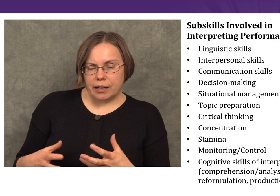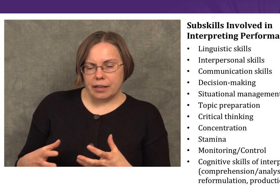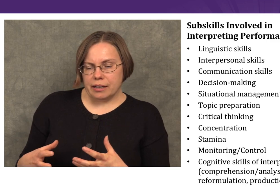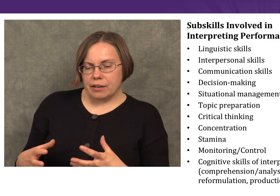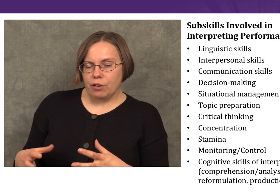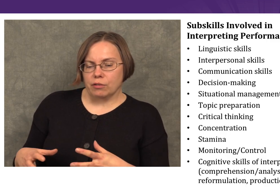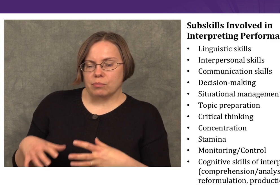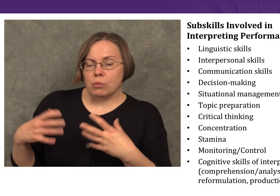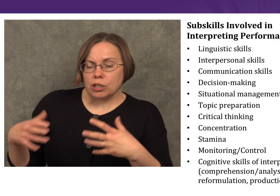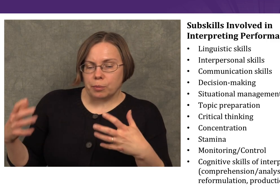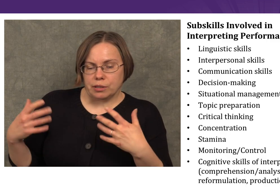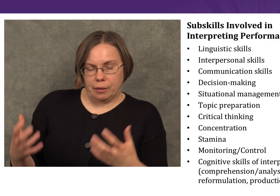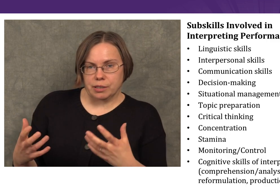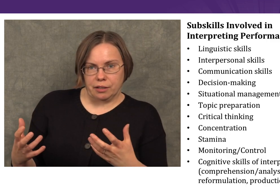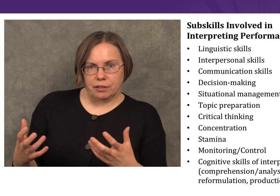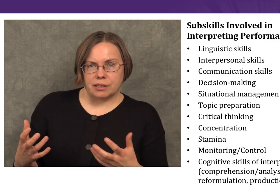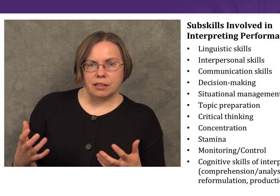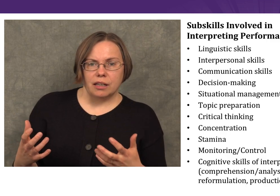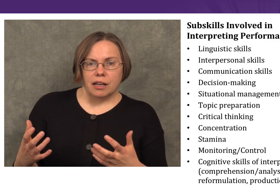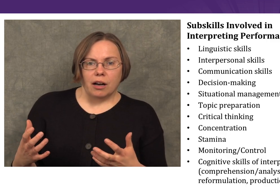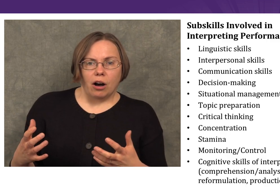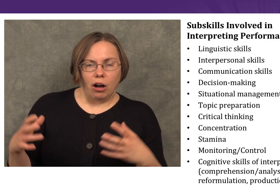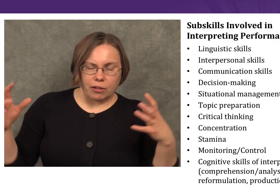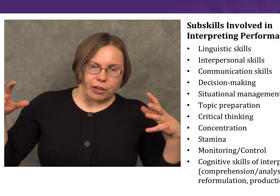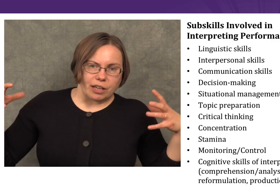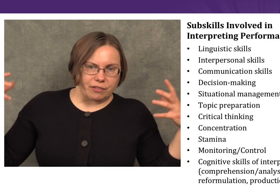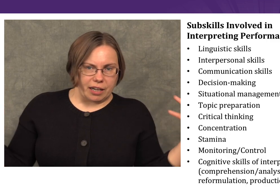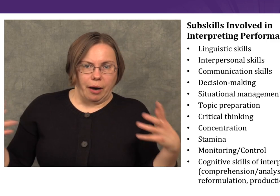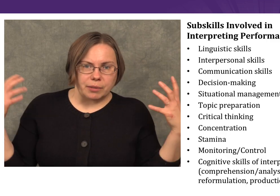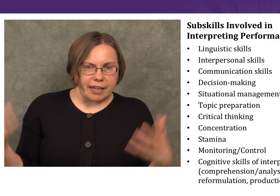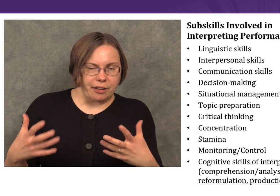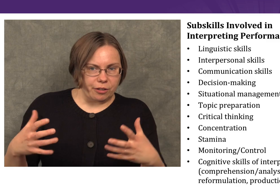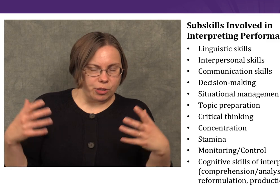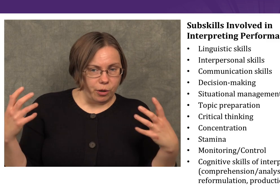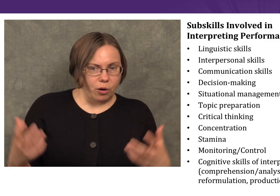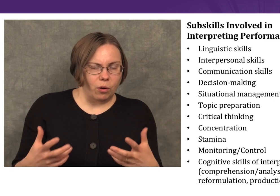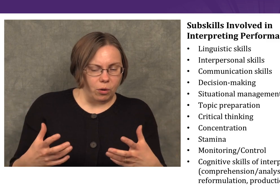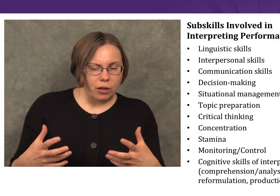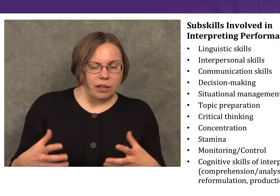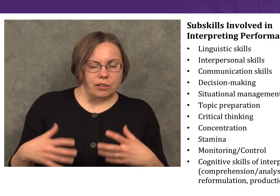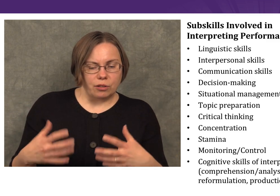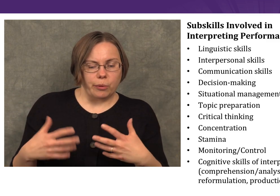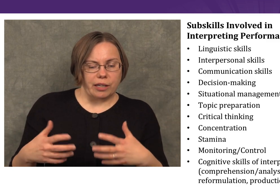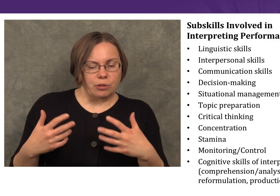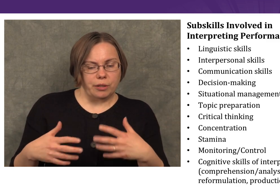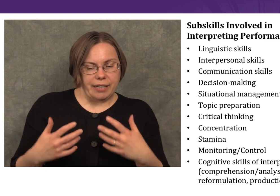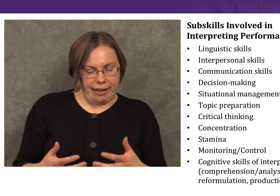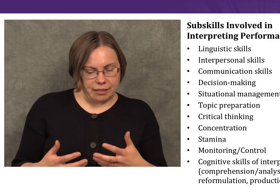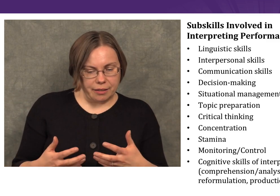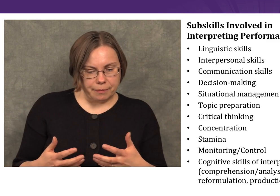Interpreting involves multiple subskills, all of which have to come together into a whole so that we can do the task.